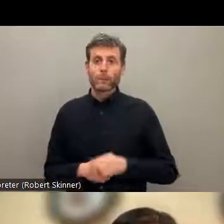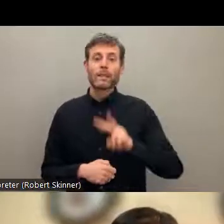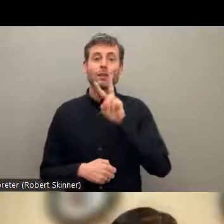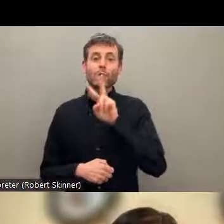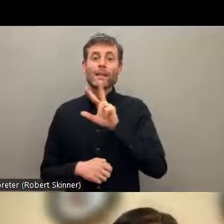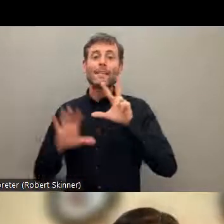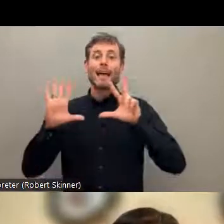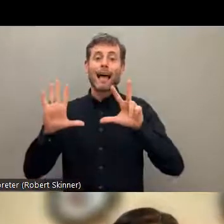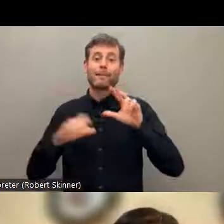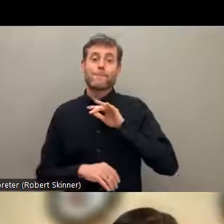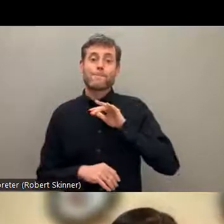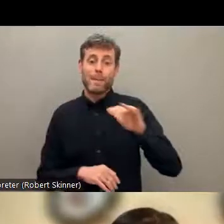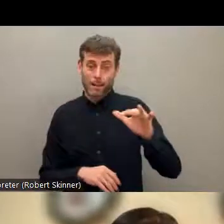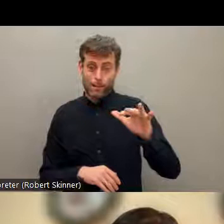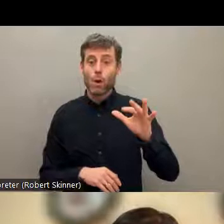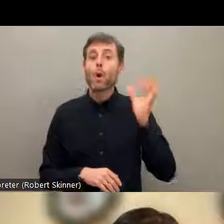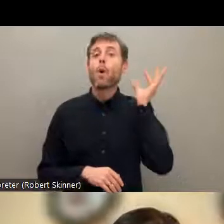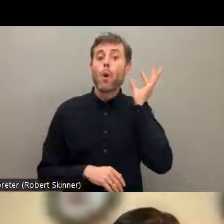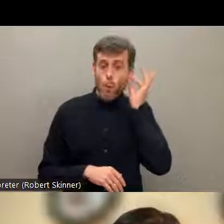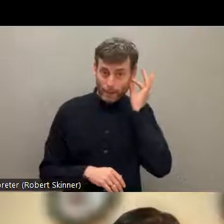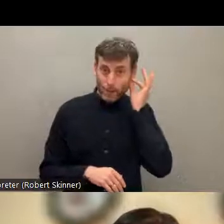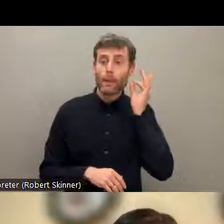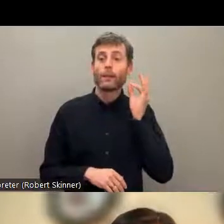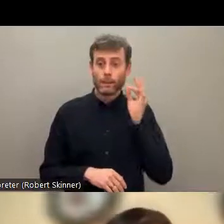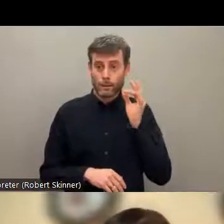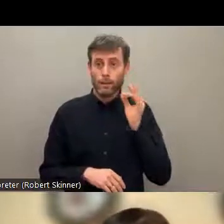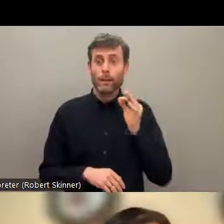indigenous people with disabilities around the globe, and that is